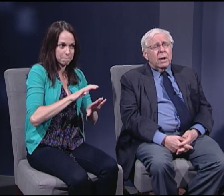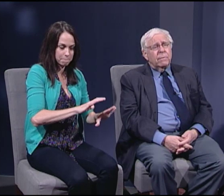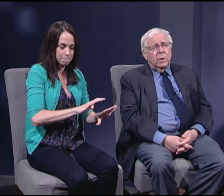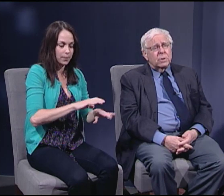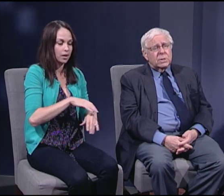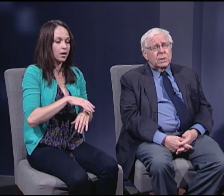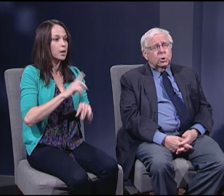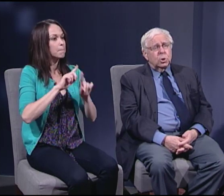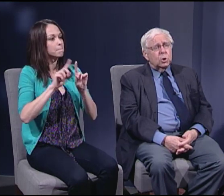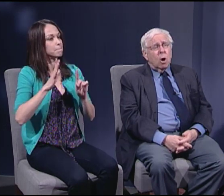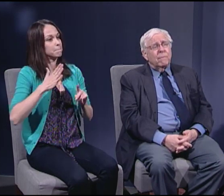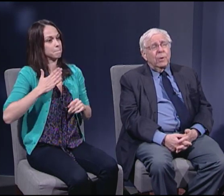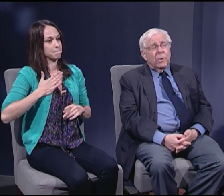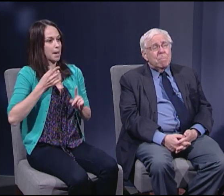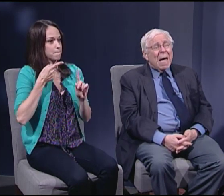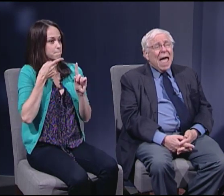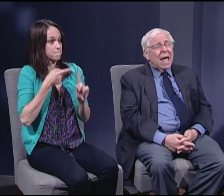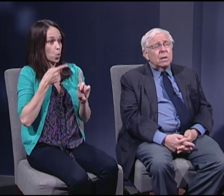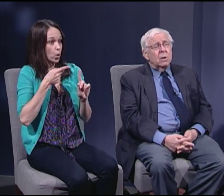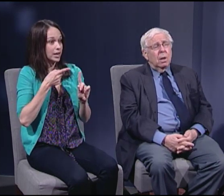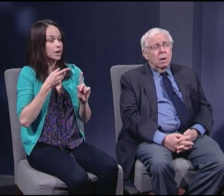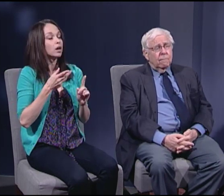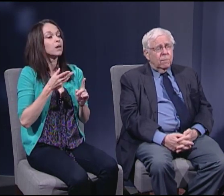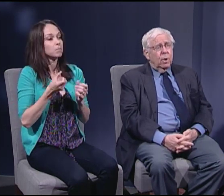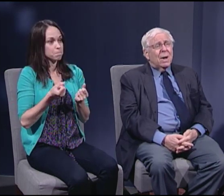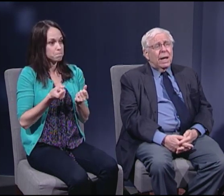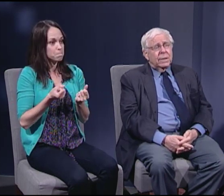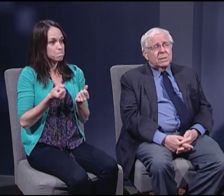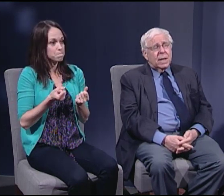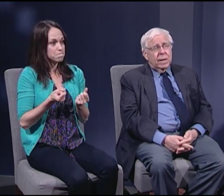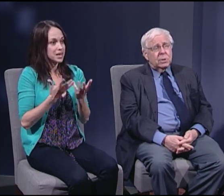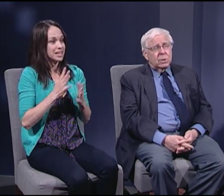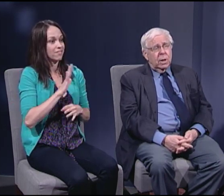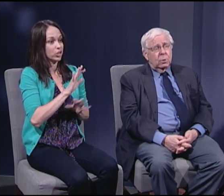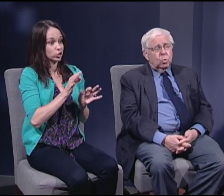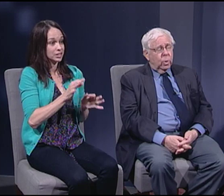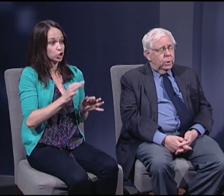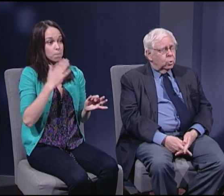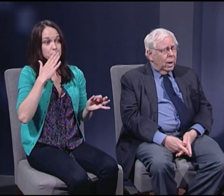of their decisions are very bad for the United States in 2012.